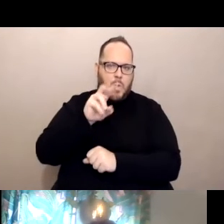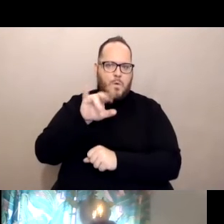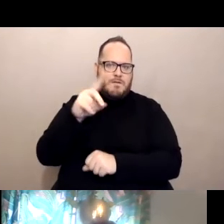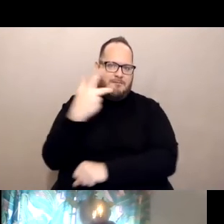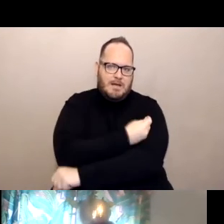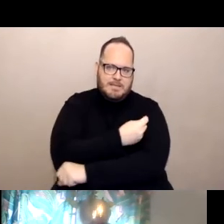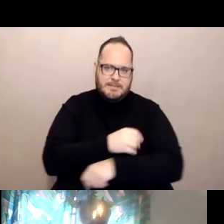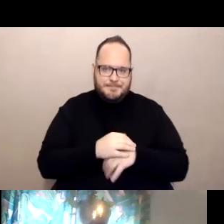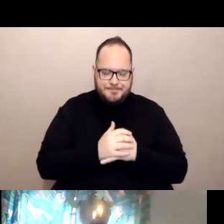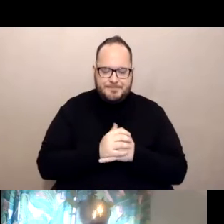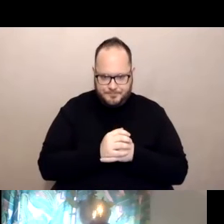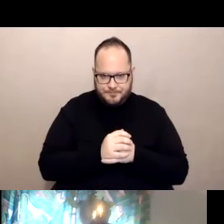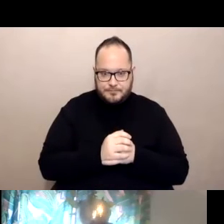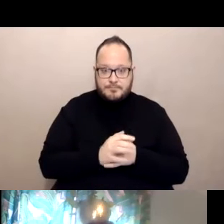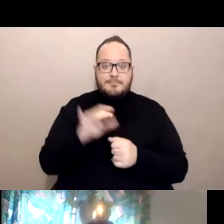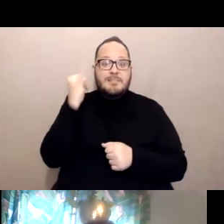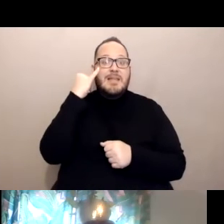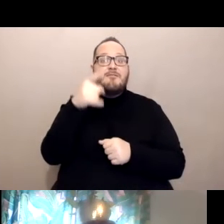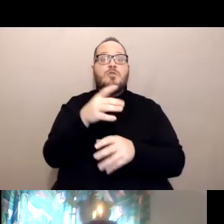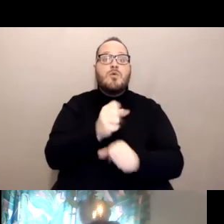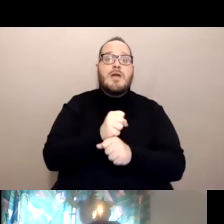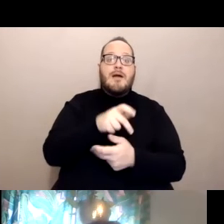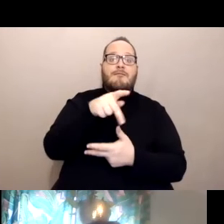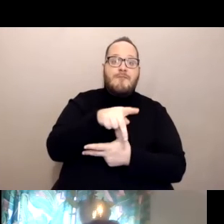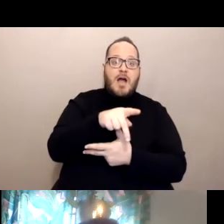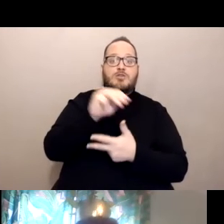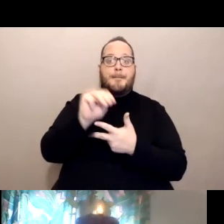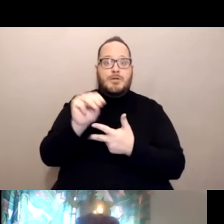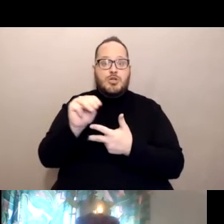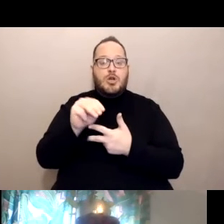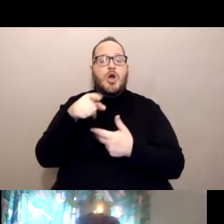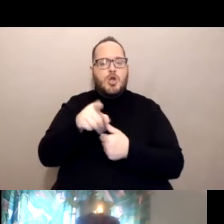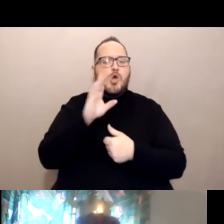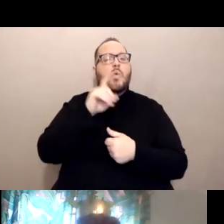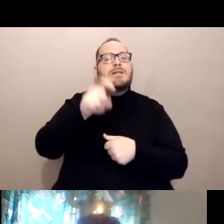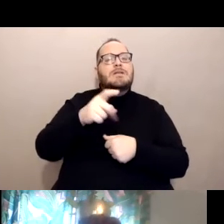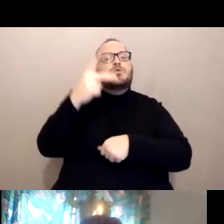Now, if you get the Pfizer or the Moderna vaccine you will need two injections.